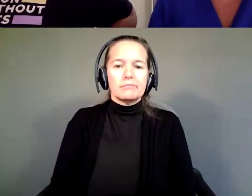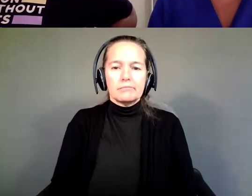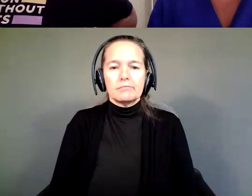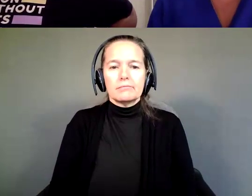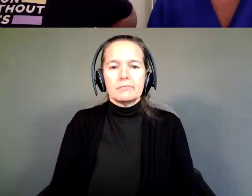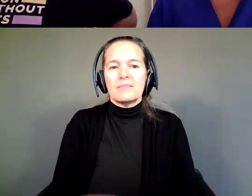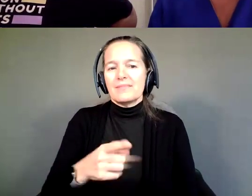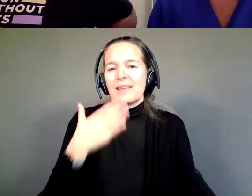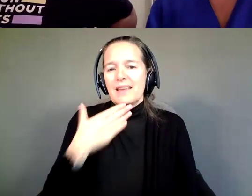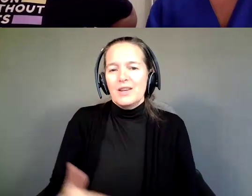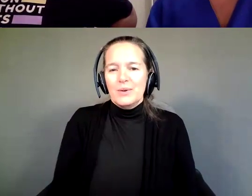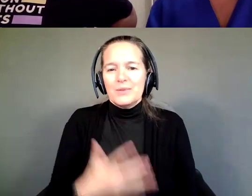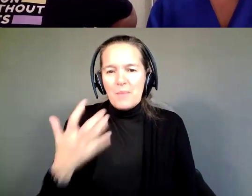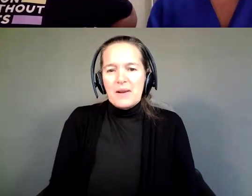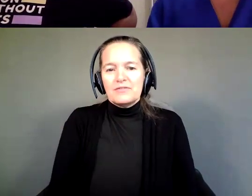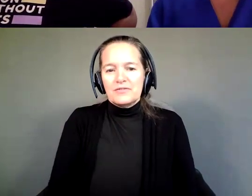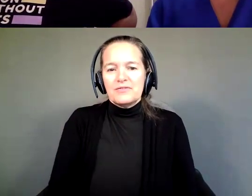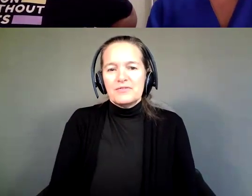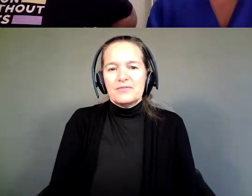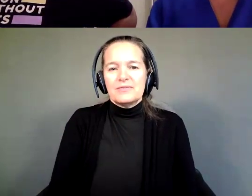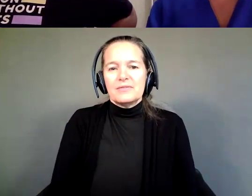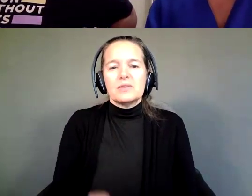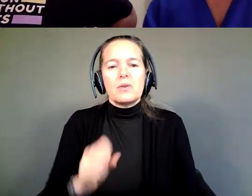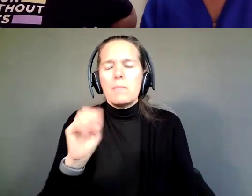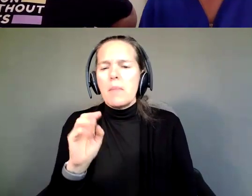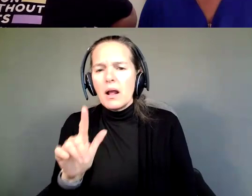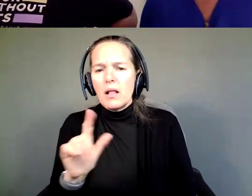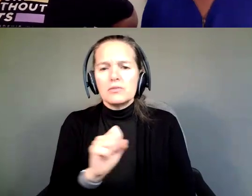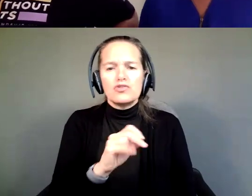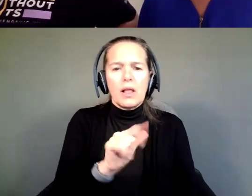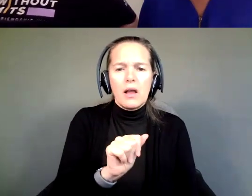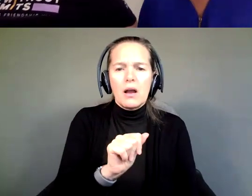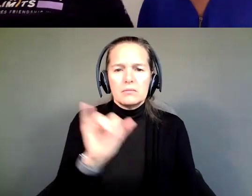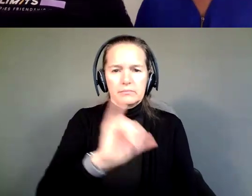Thank you so much. Michael and Sheila, same to you.